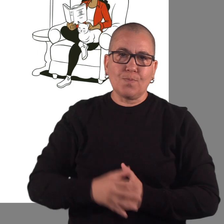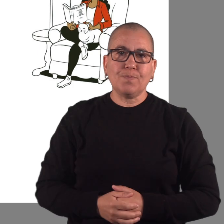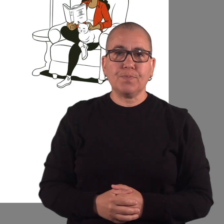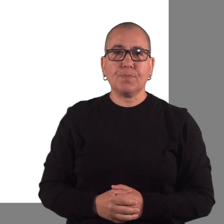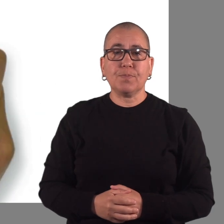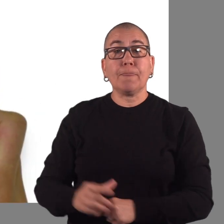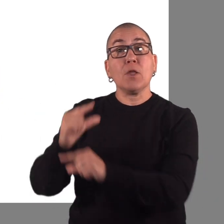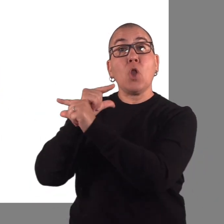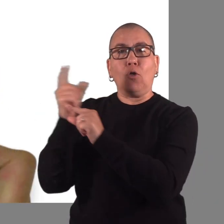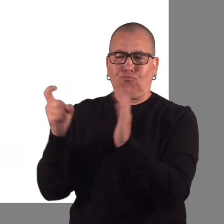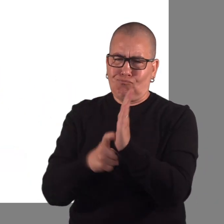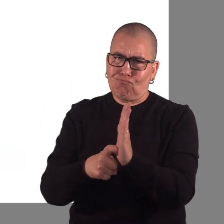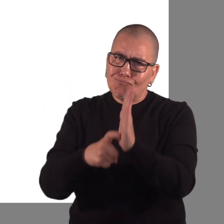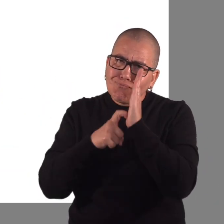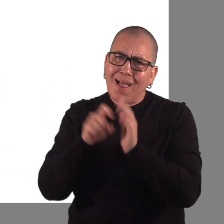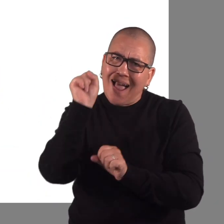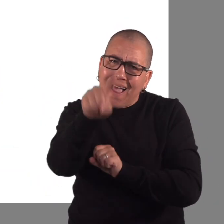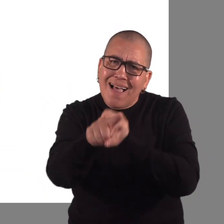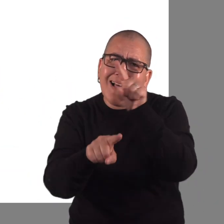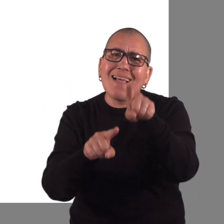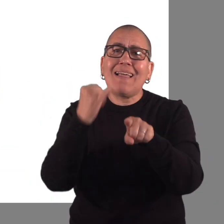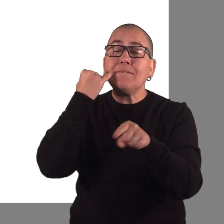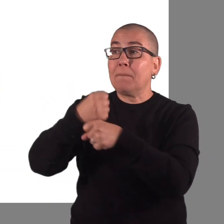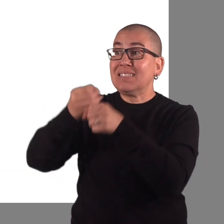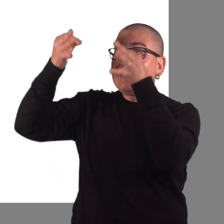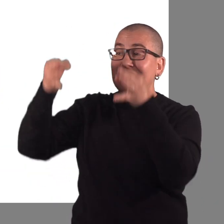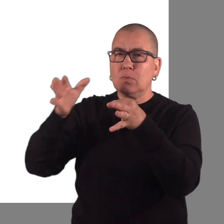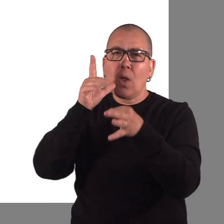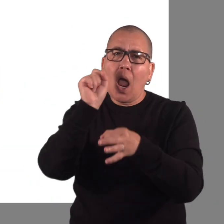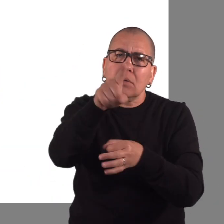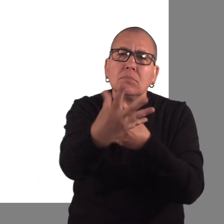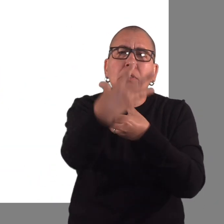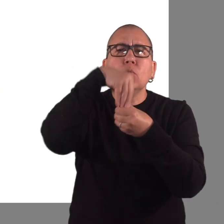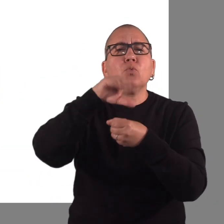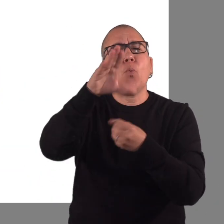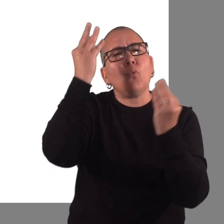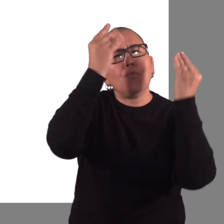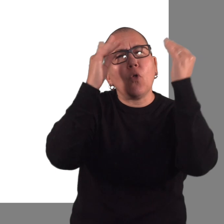They also have to seek your input in decisions